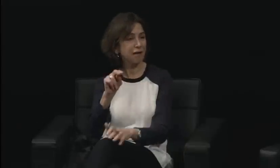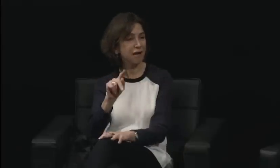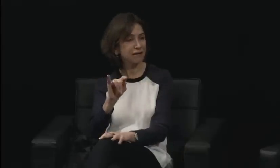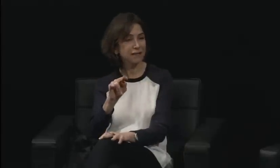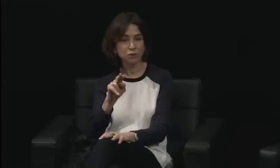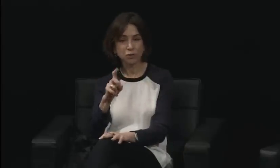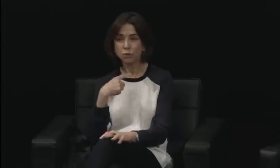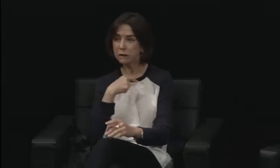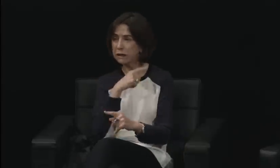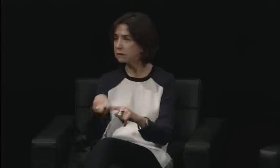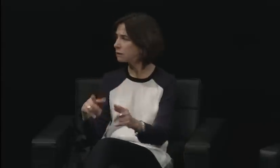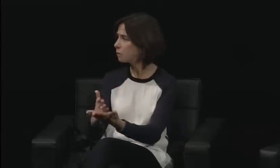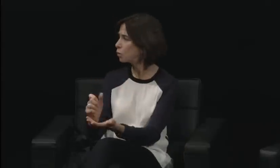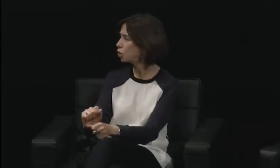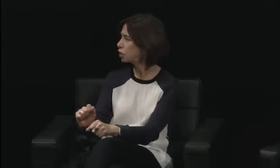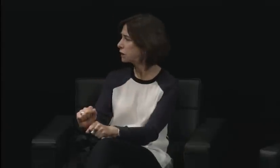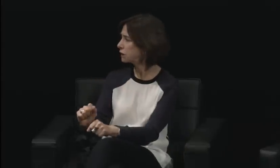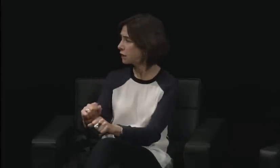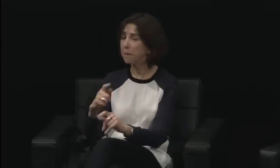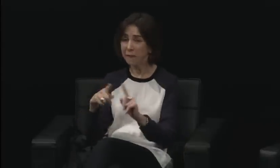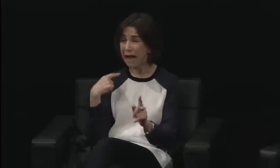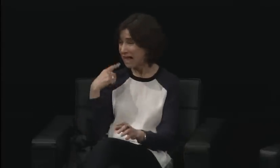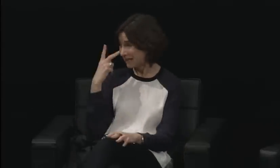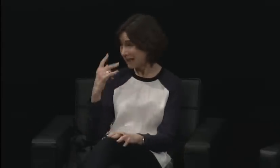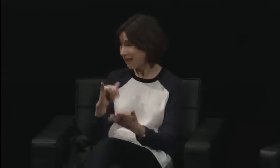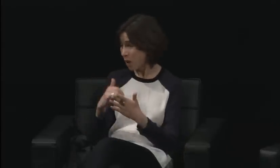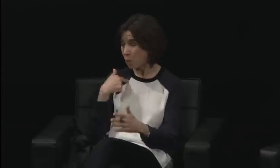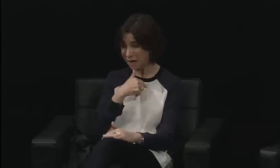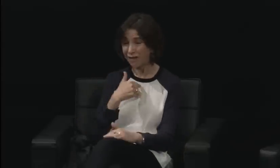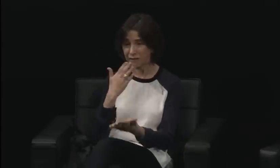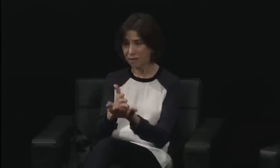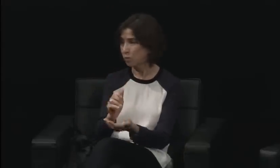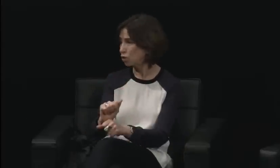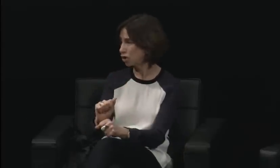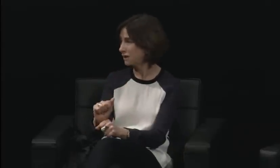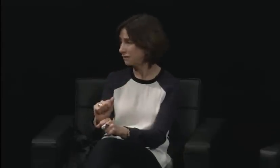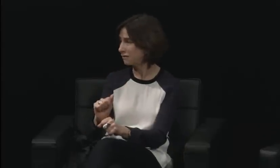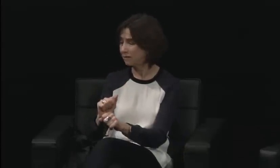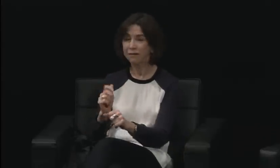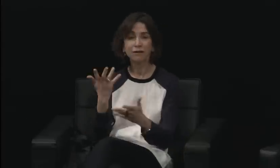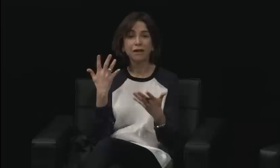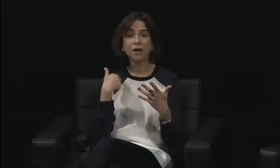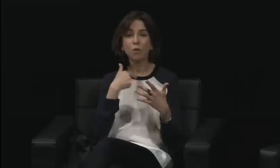We look at DPN, which happened in 1988,